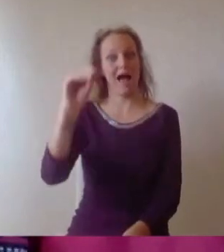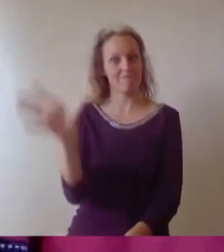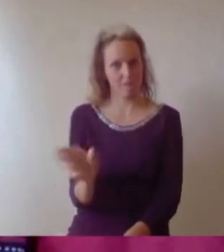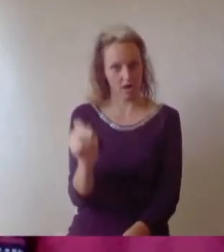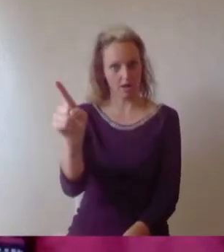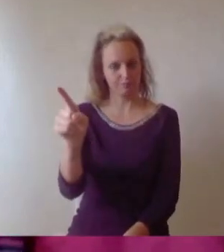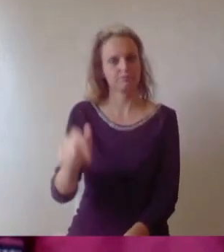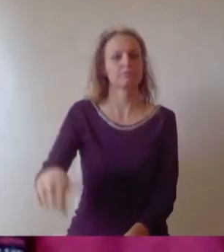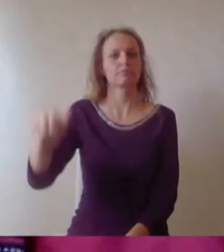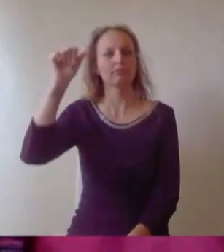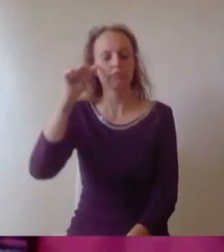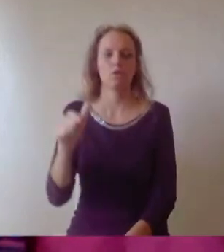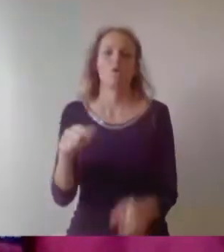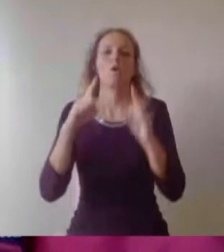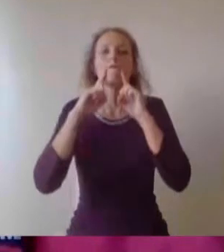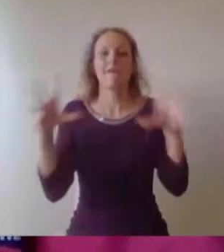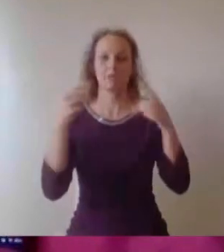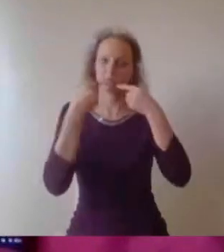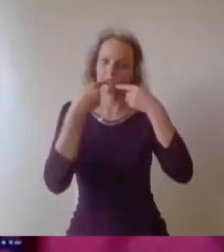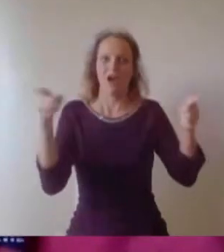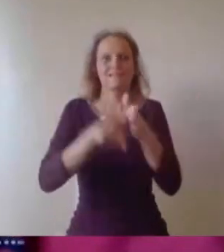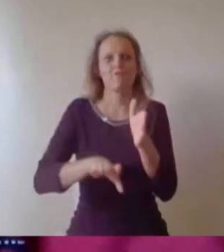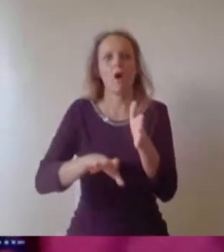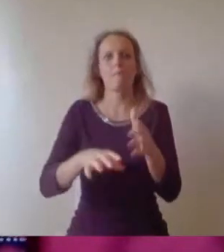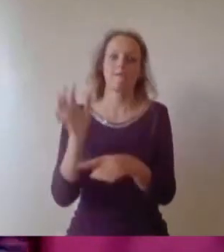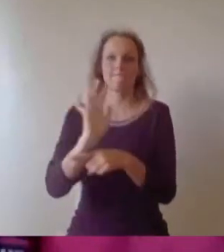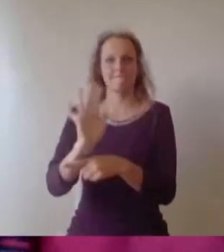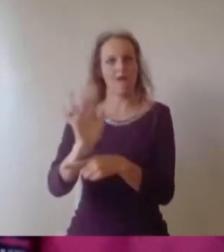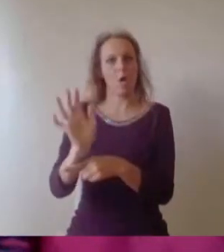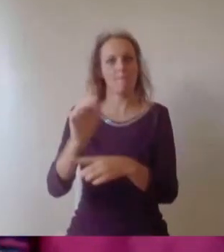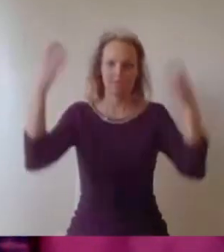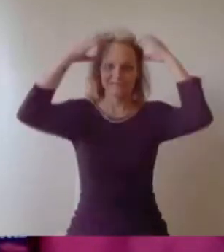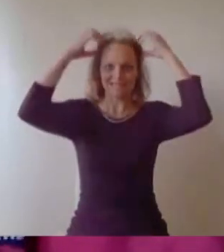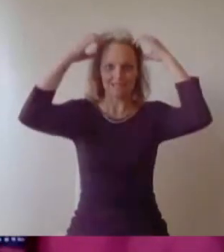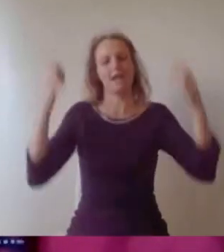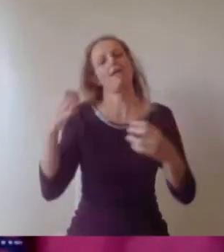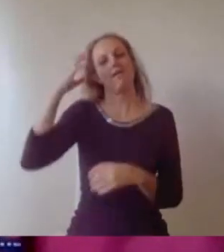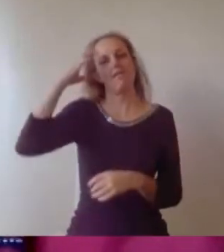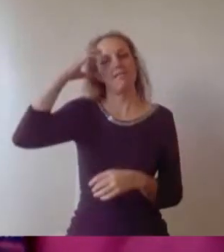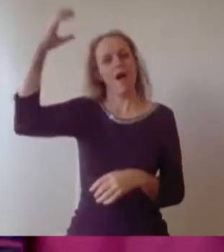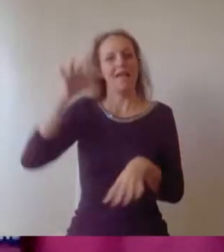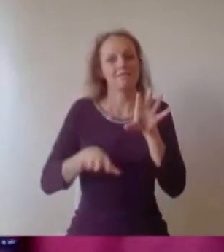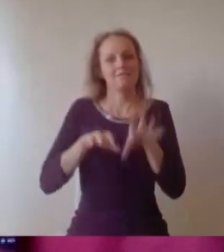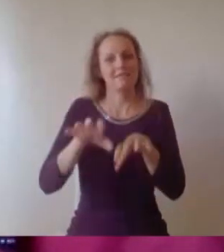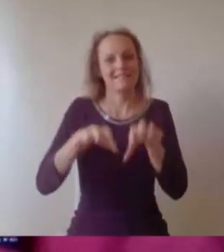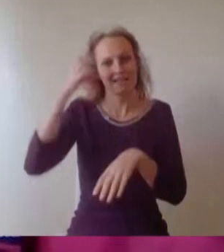famous phrase from Lion King is Swahili, the language spoken in Kenya and it does mean 'no worries'. So when you meet new people